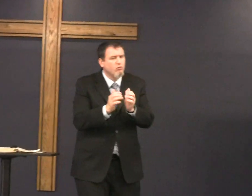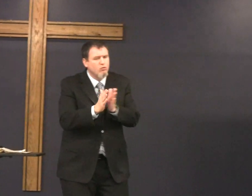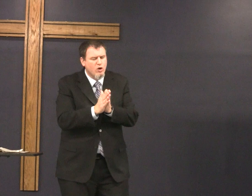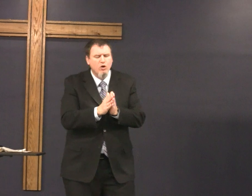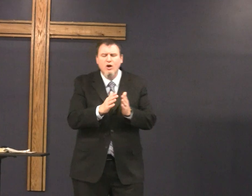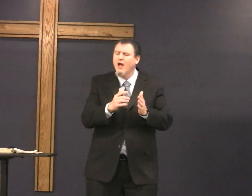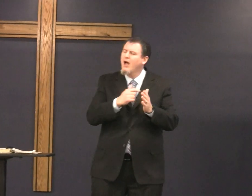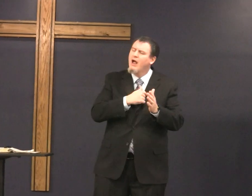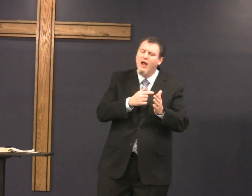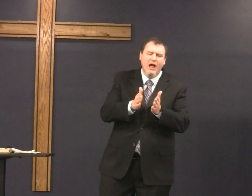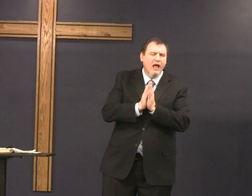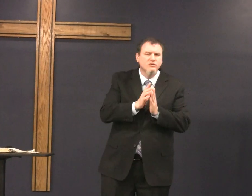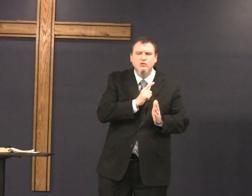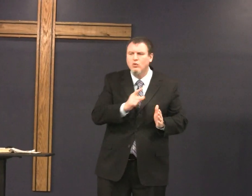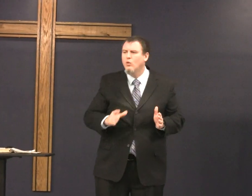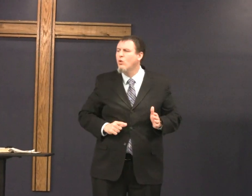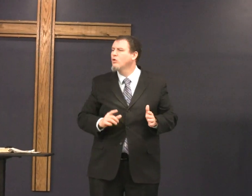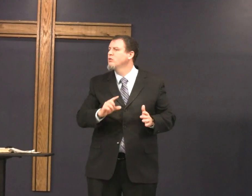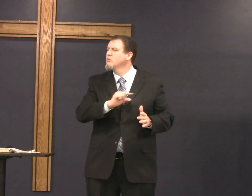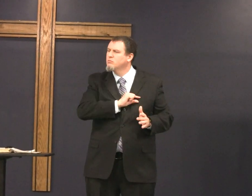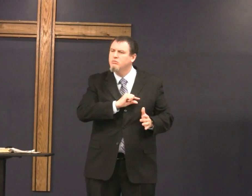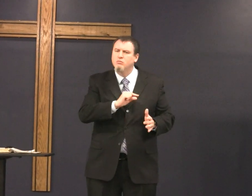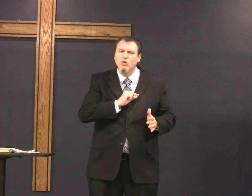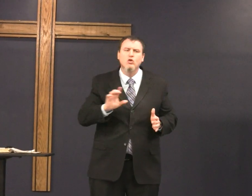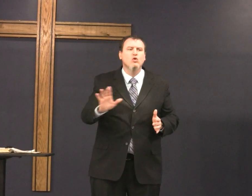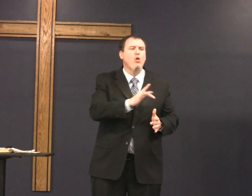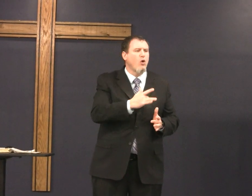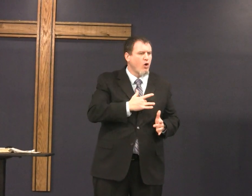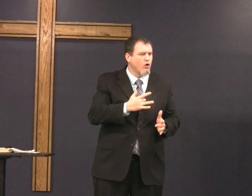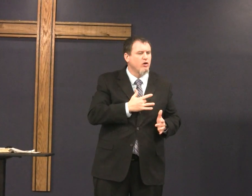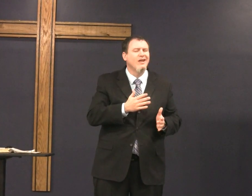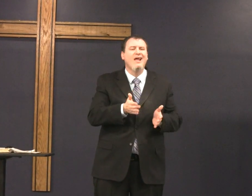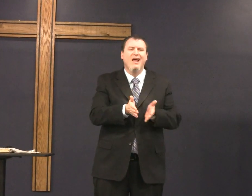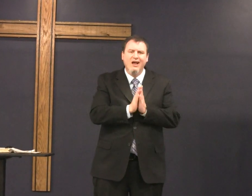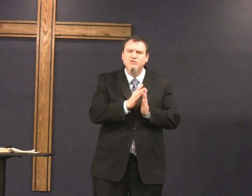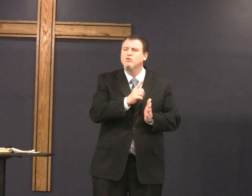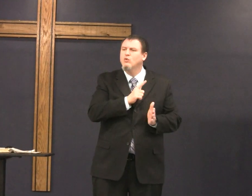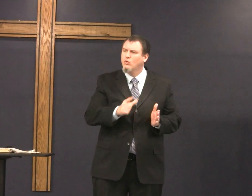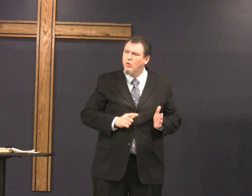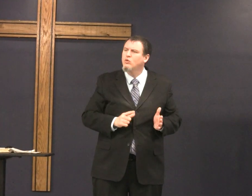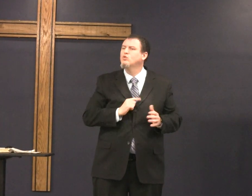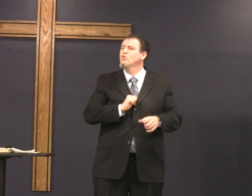we're going to stop here and close with prayer and I pray that the Lord will convict your heart